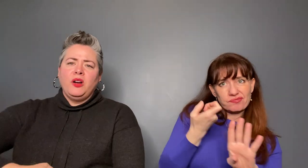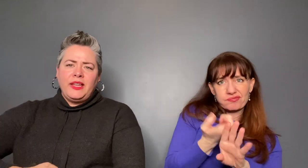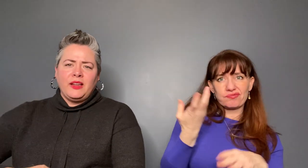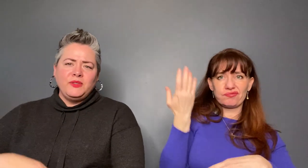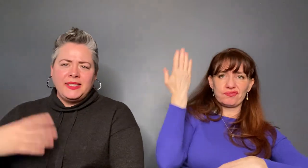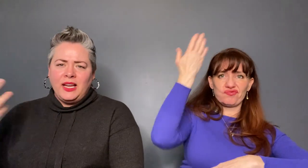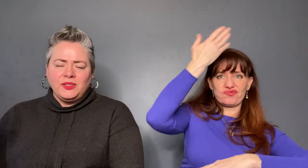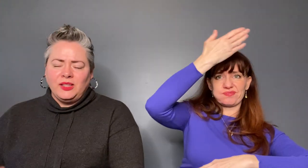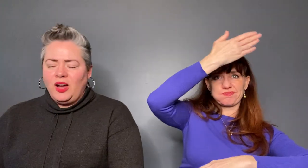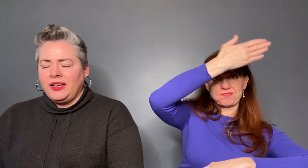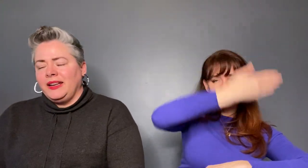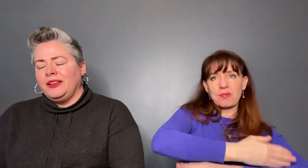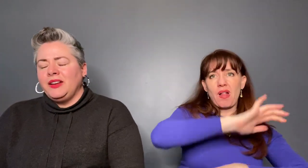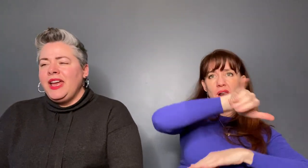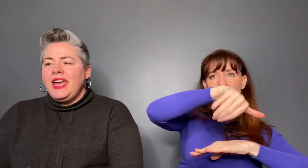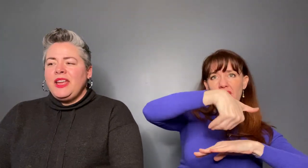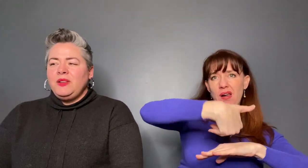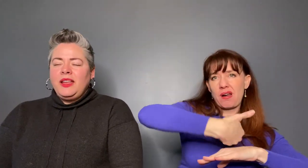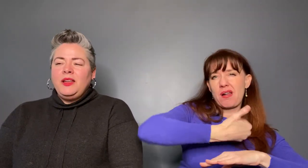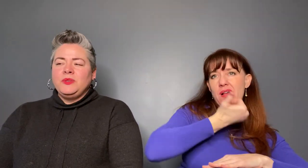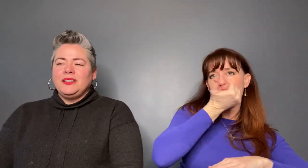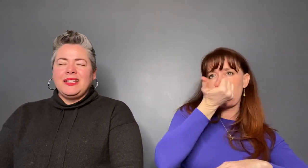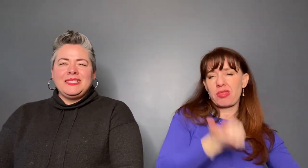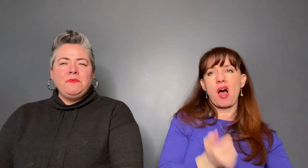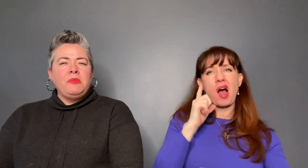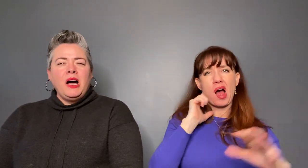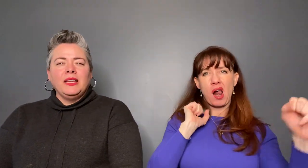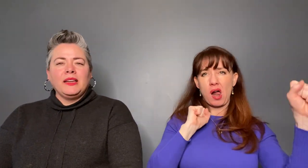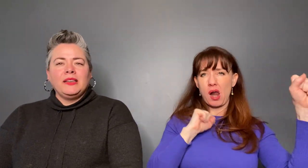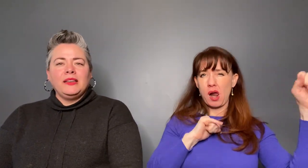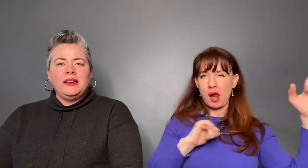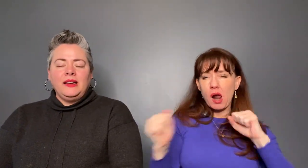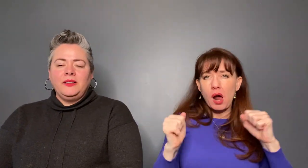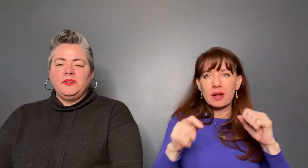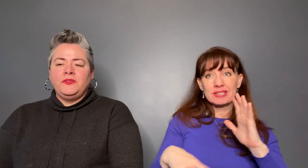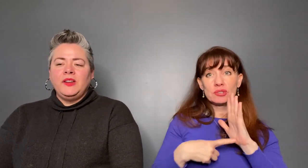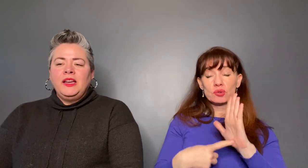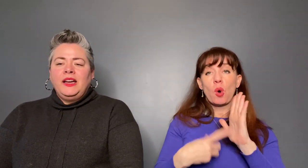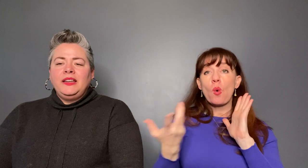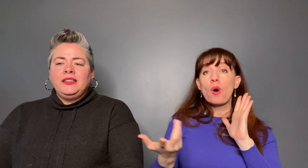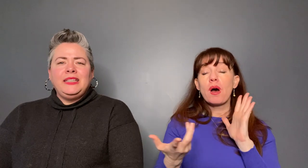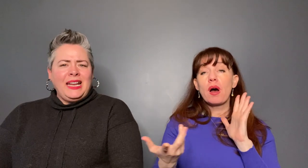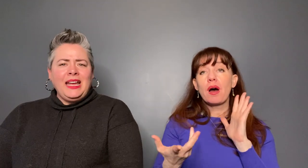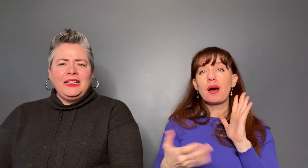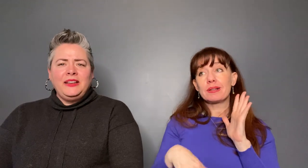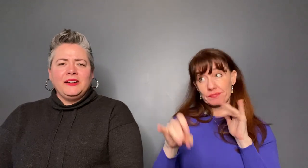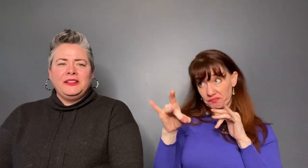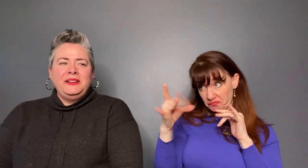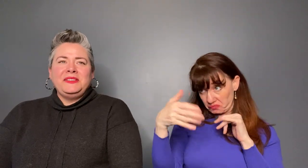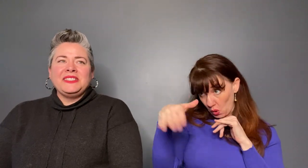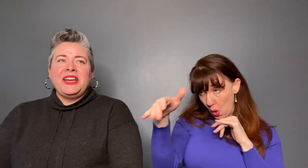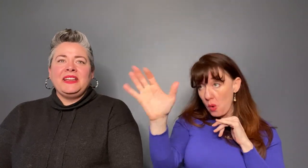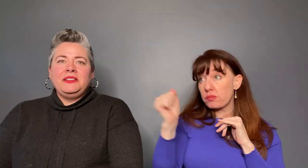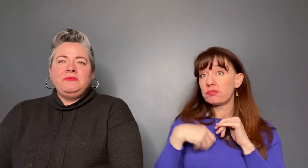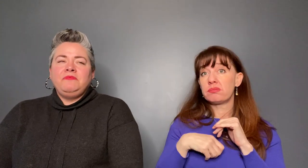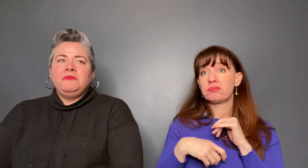that goes down to lock it, it was symbolic of "get out of here". It was very